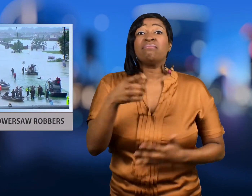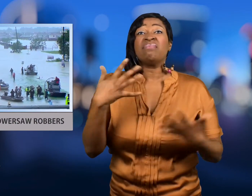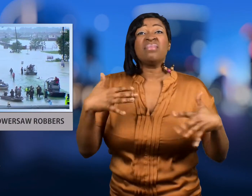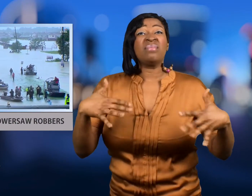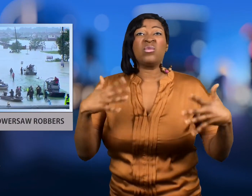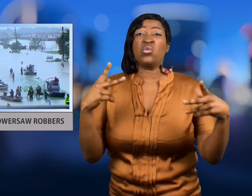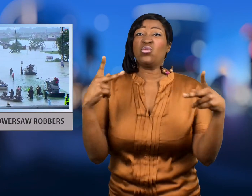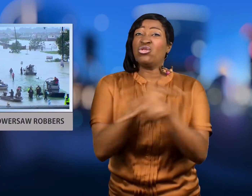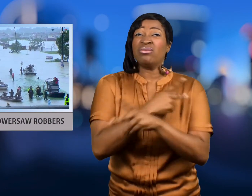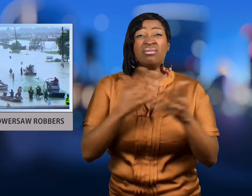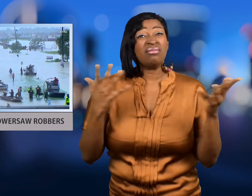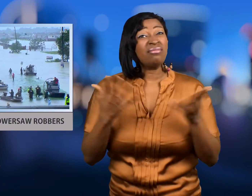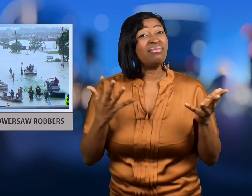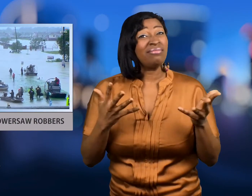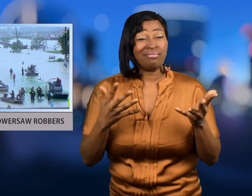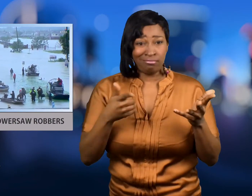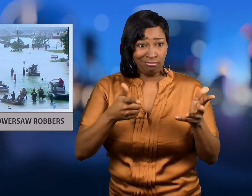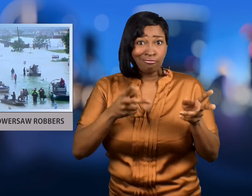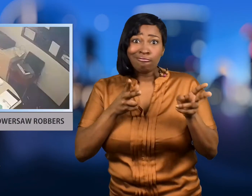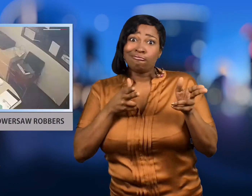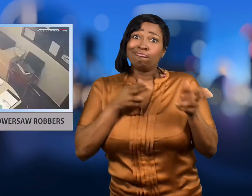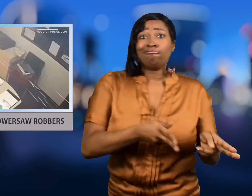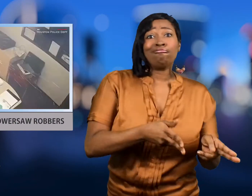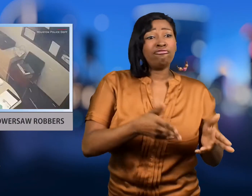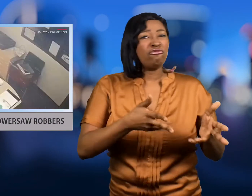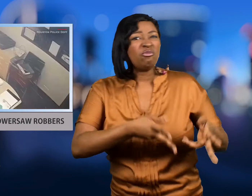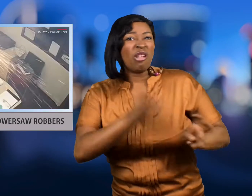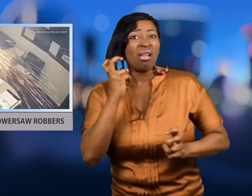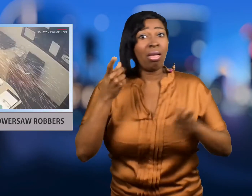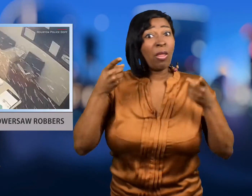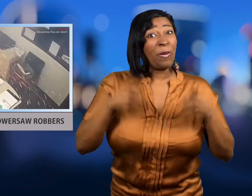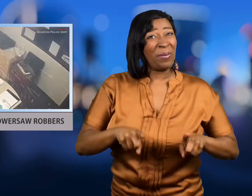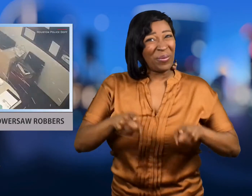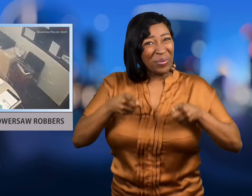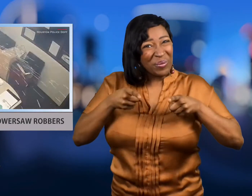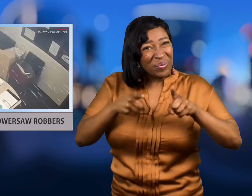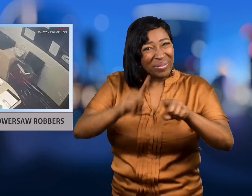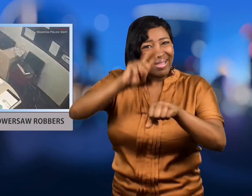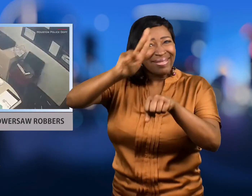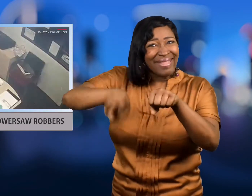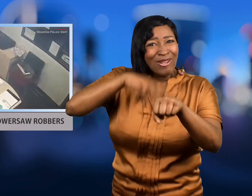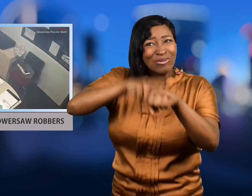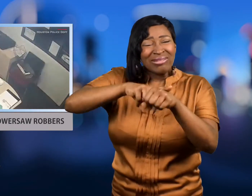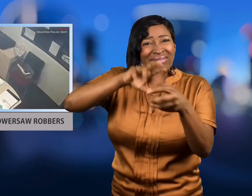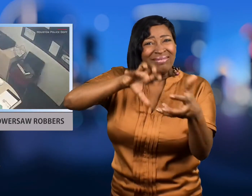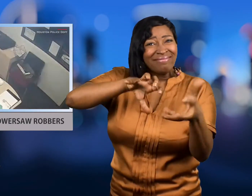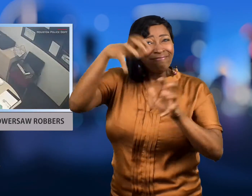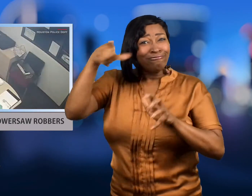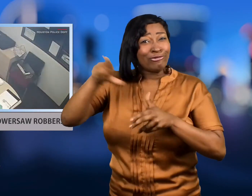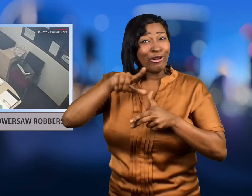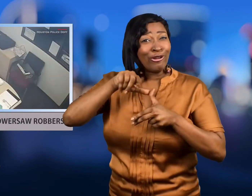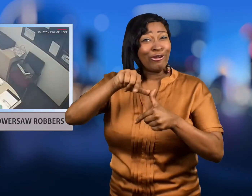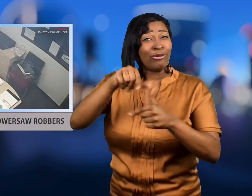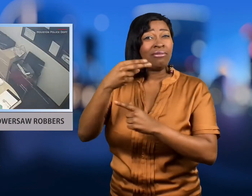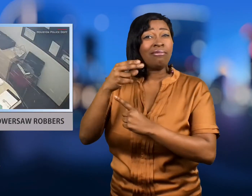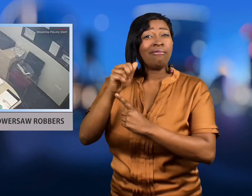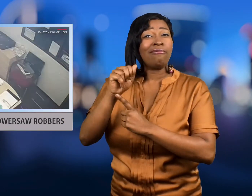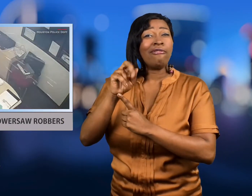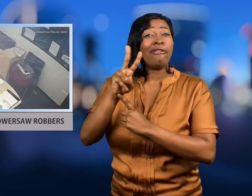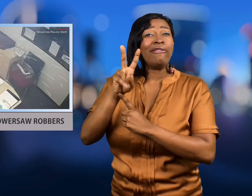the robbery took place during Hurricane Harvey